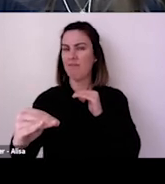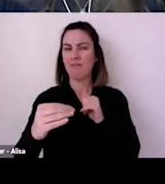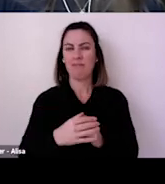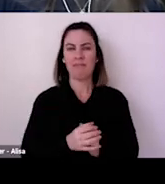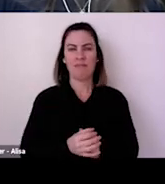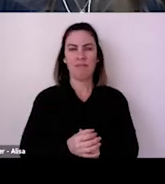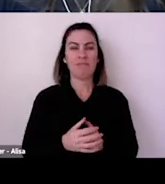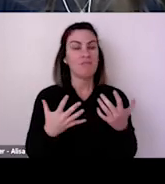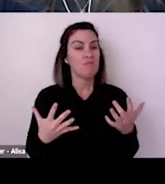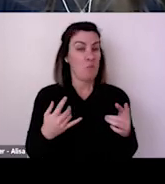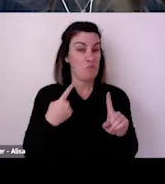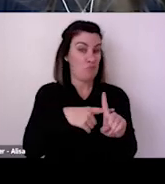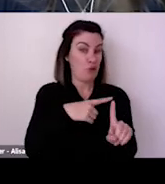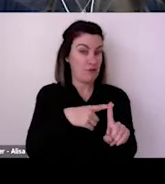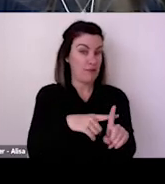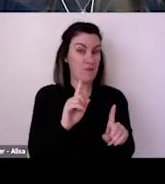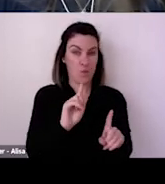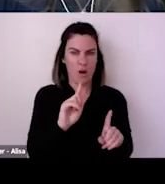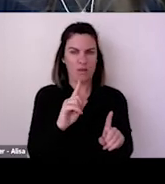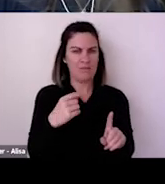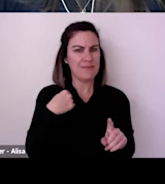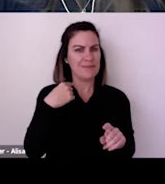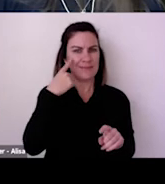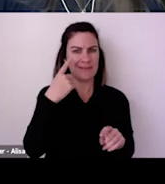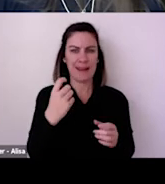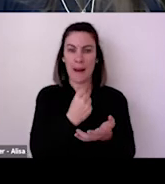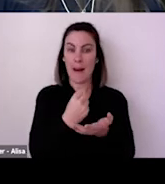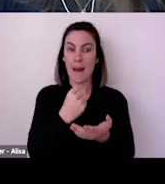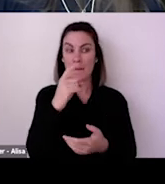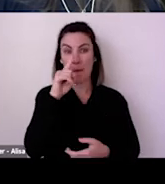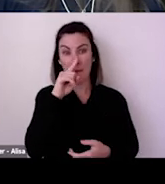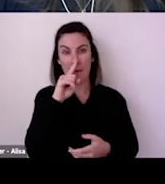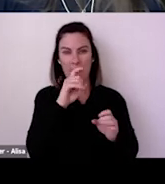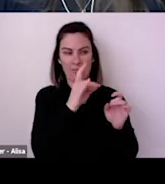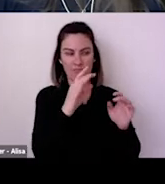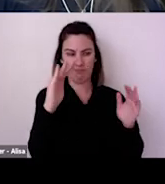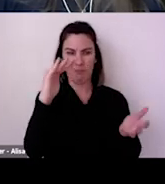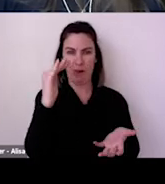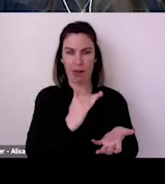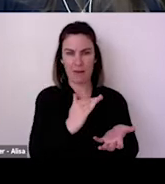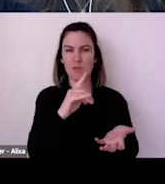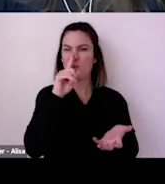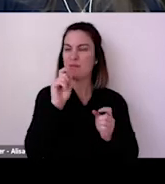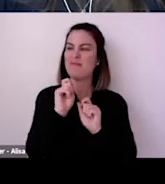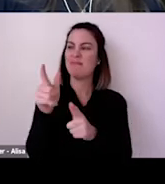sphere, which is really important and Alan also talked about some of the issues around equity in the US as well and that's obviously a global it's an urgent global discussion